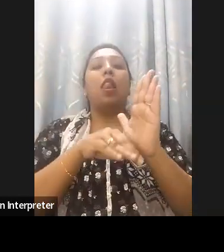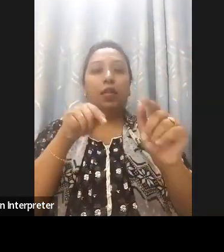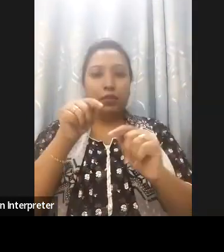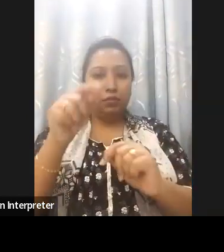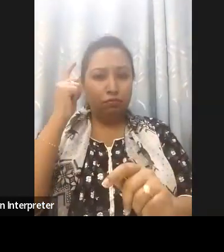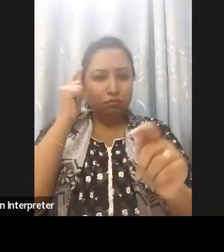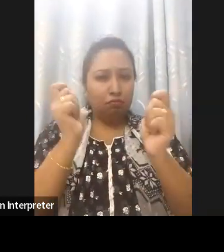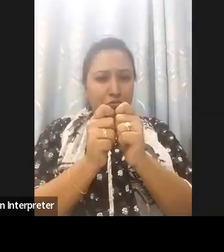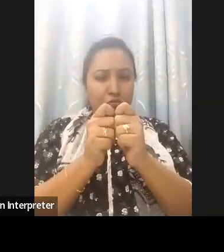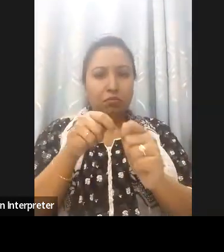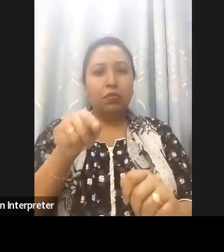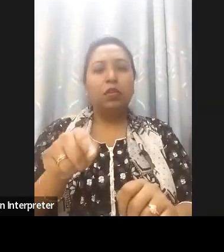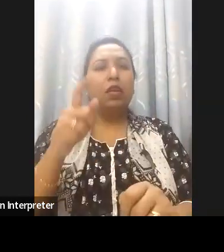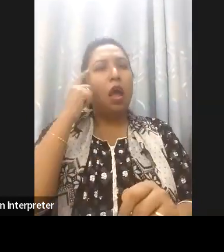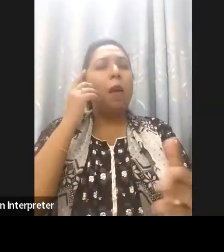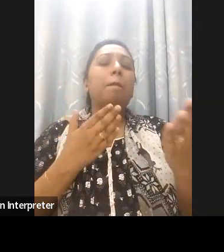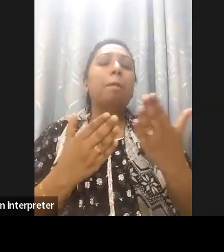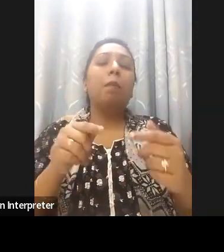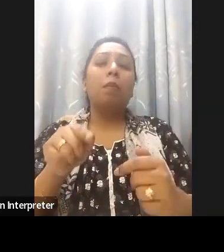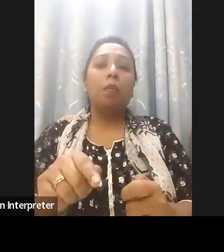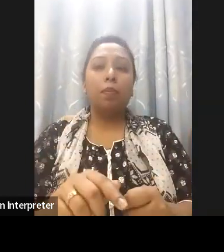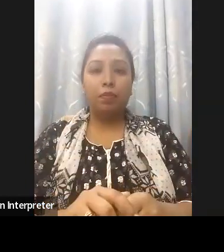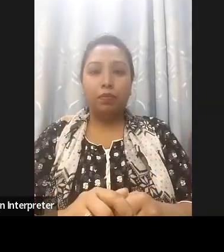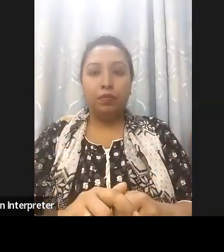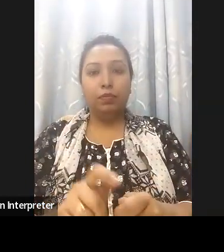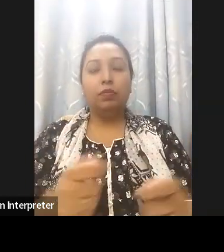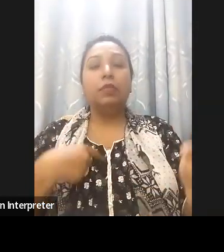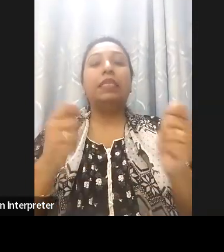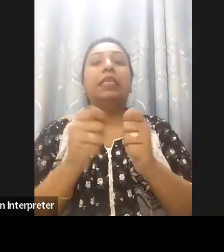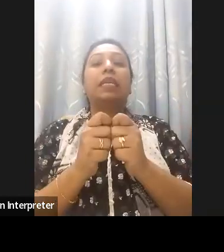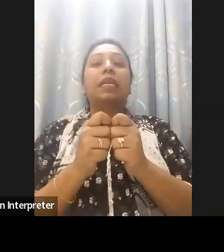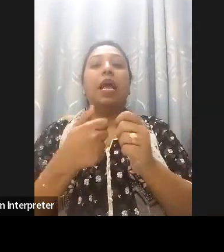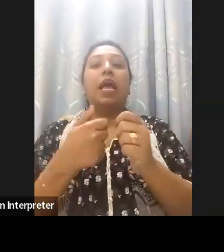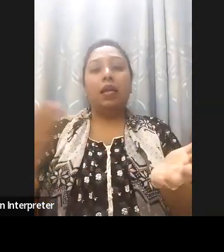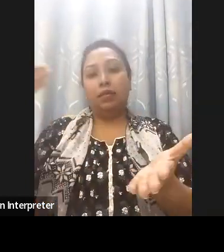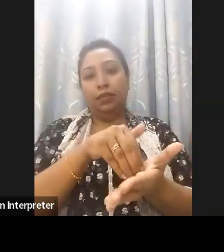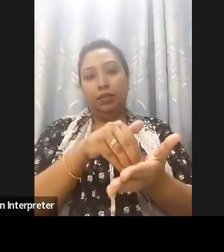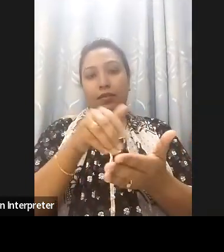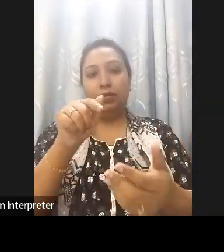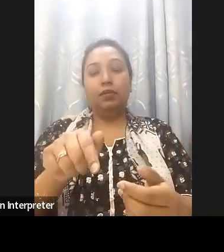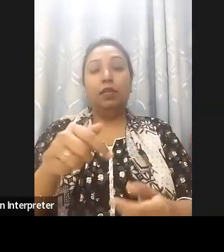already have policies how to implement them and then again we are very focused on this holistic